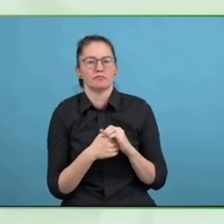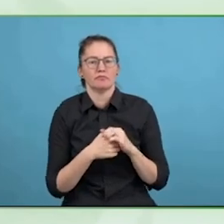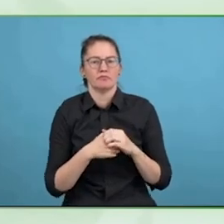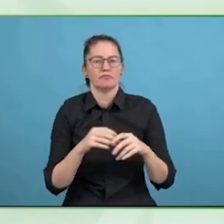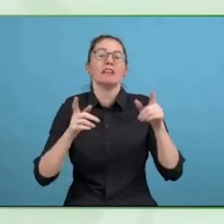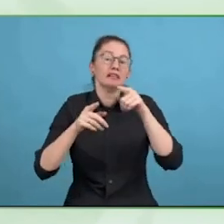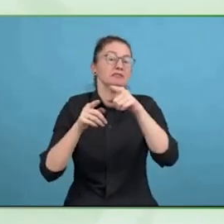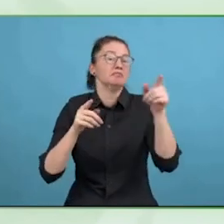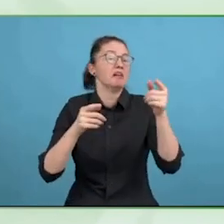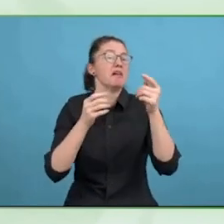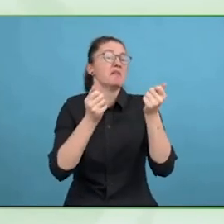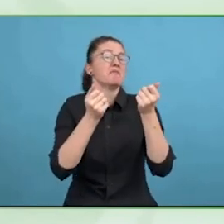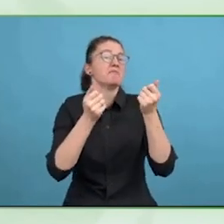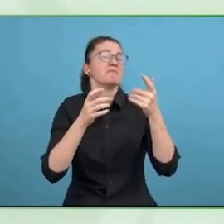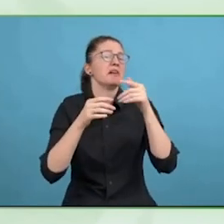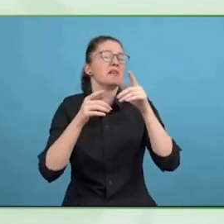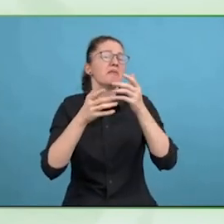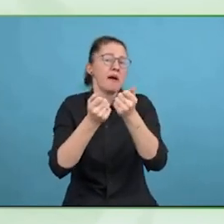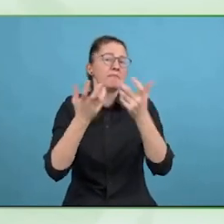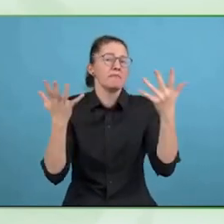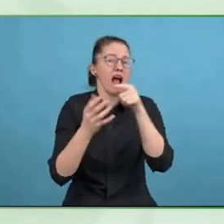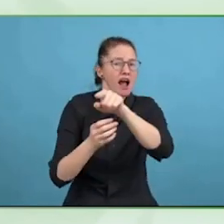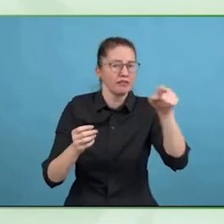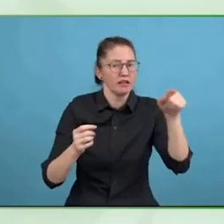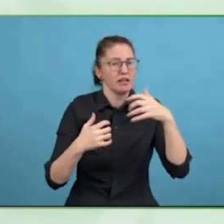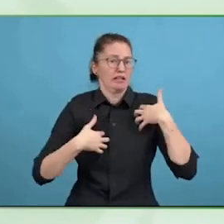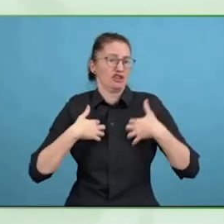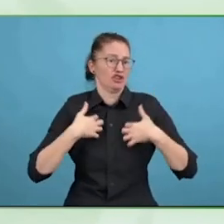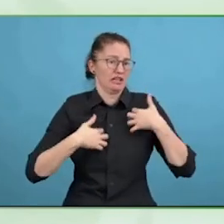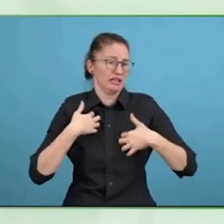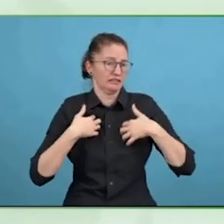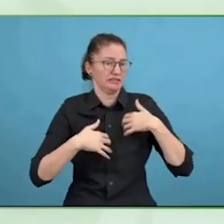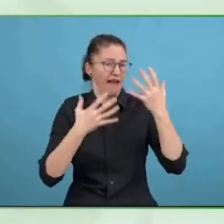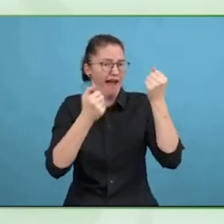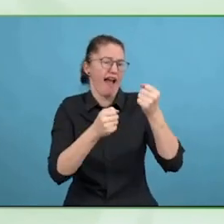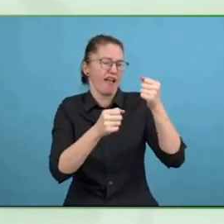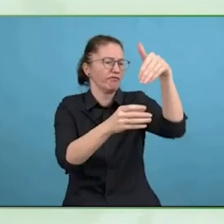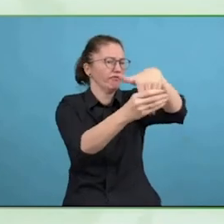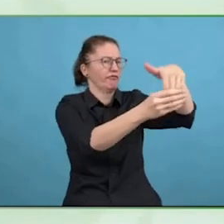company members who I think there is a great potential to bring it to